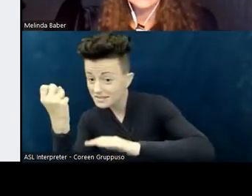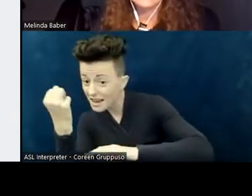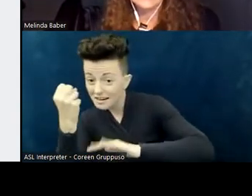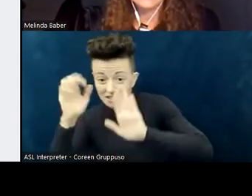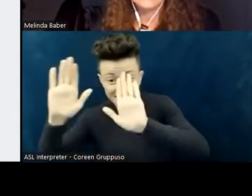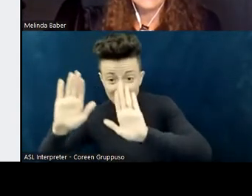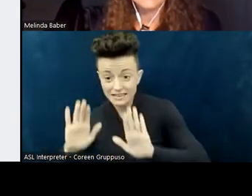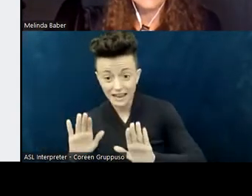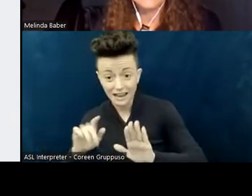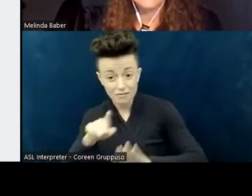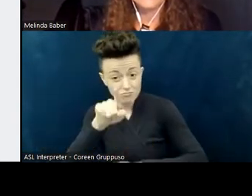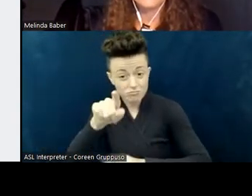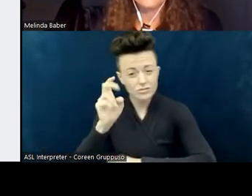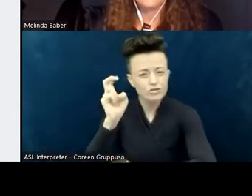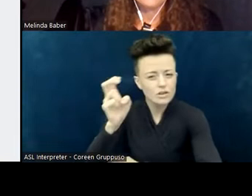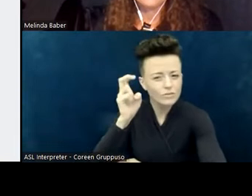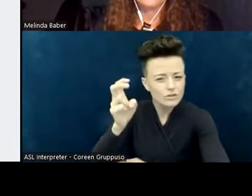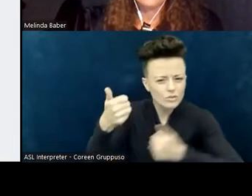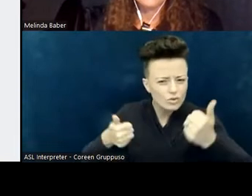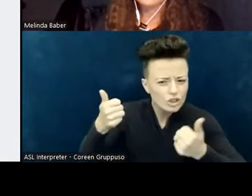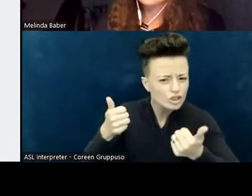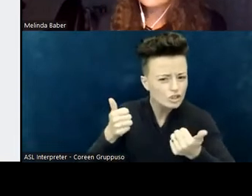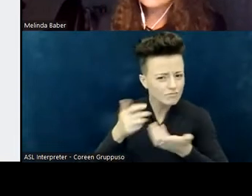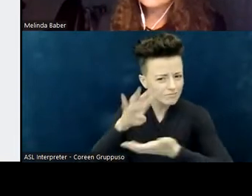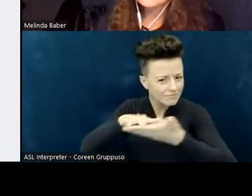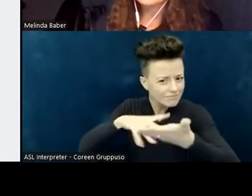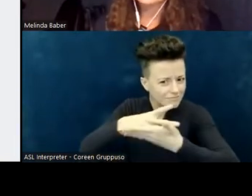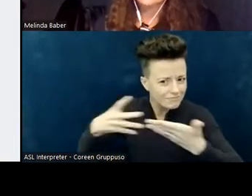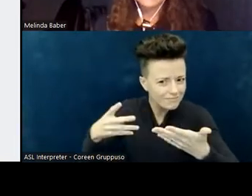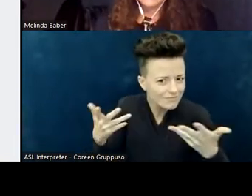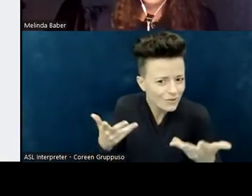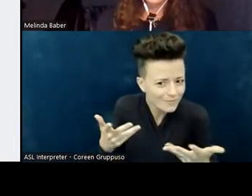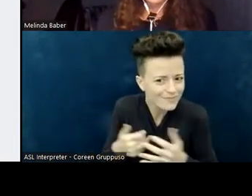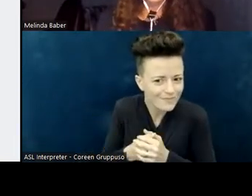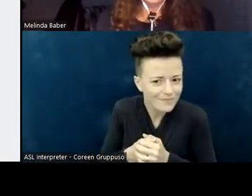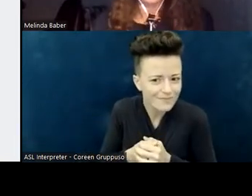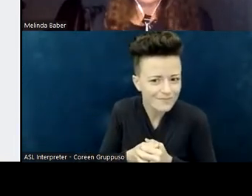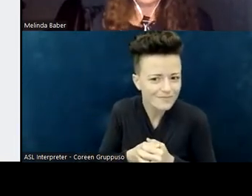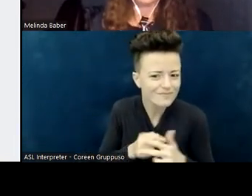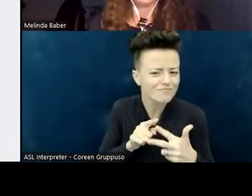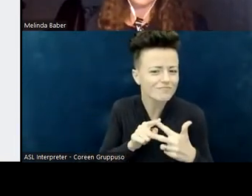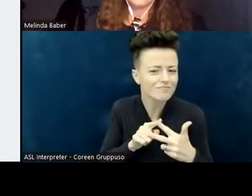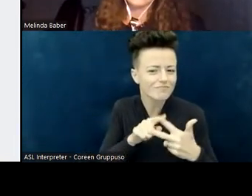to get there? A third question you could ask yourself is: